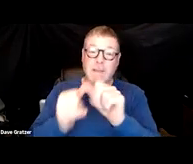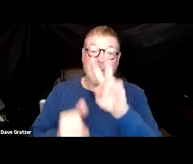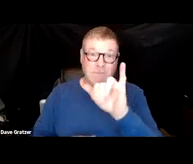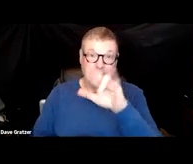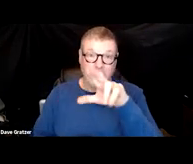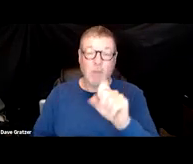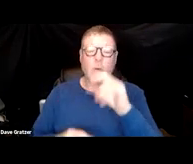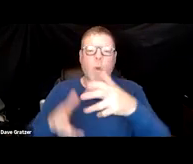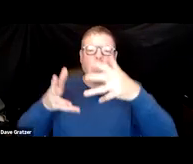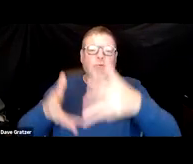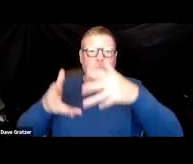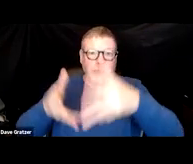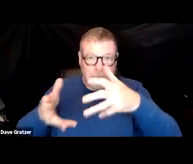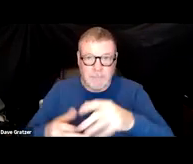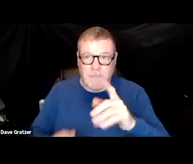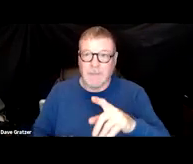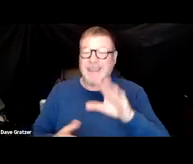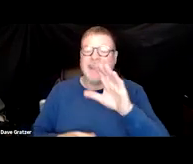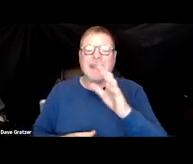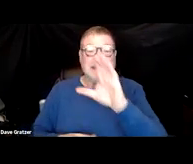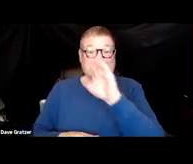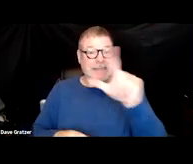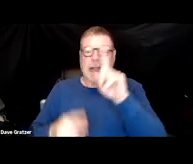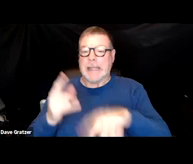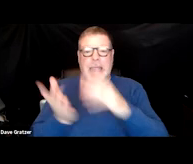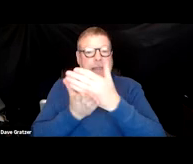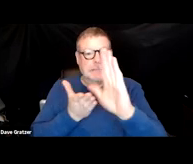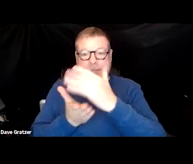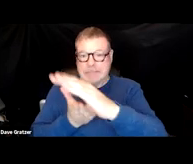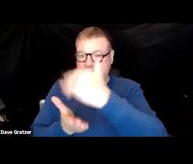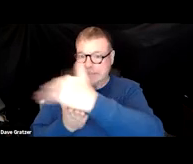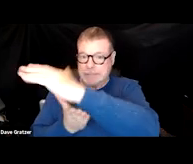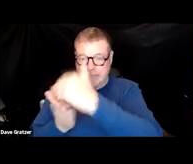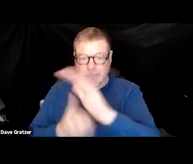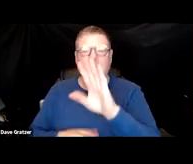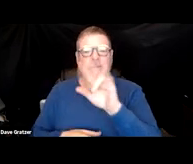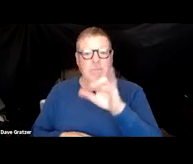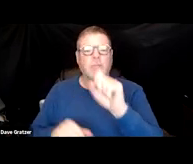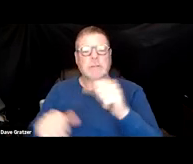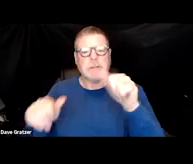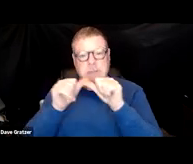So the cell wasn't able to clear that and the virus is continuing to trigger off that pathway